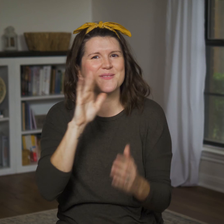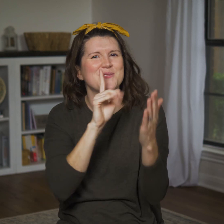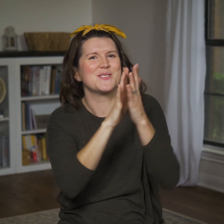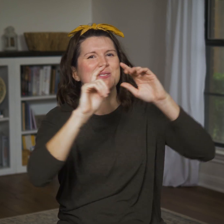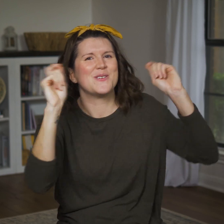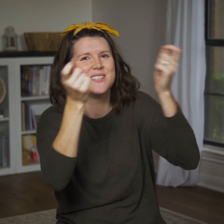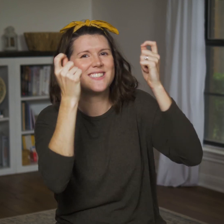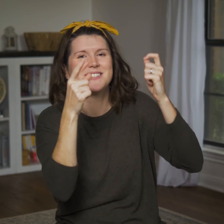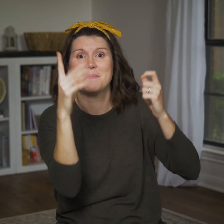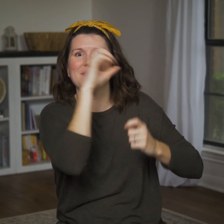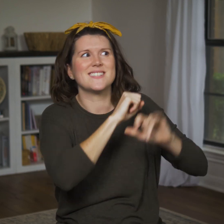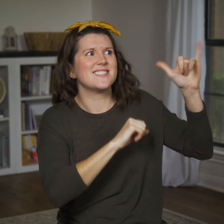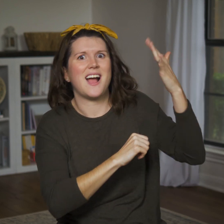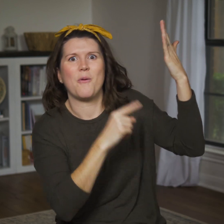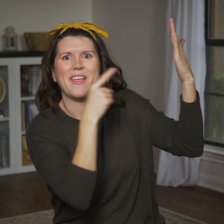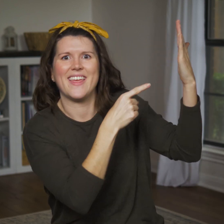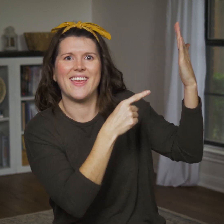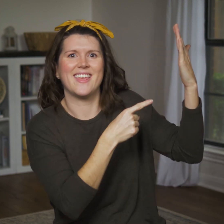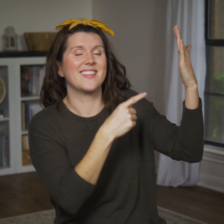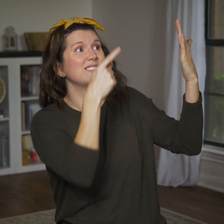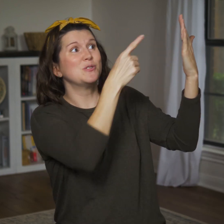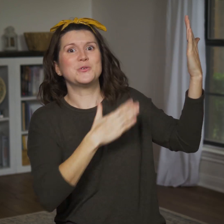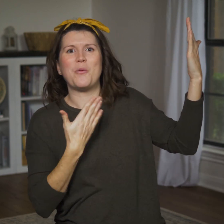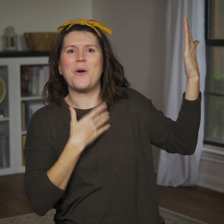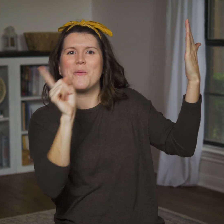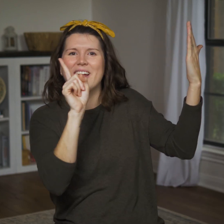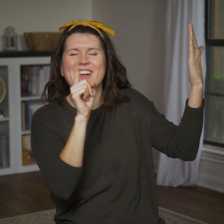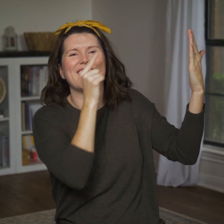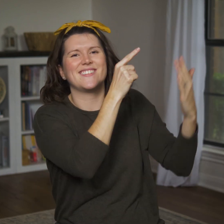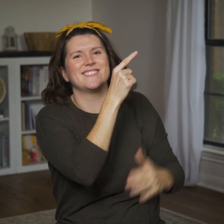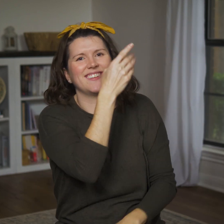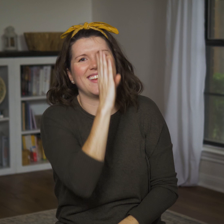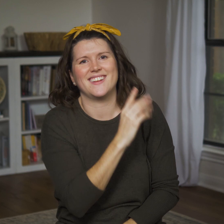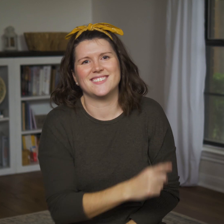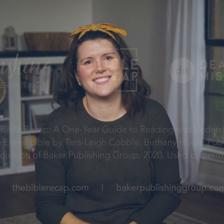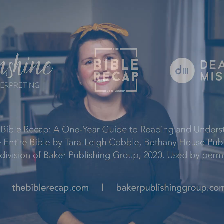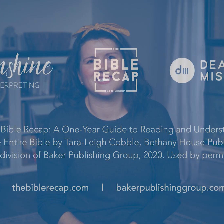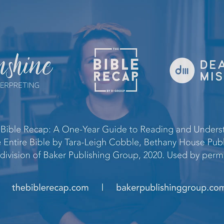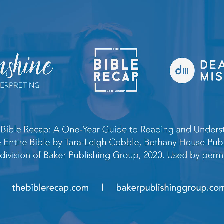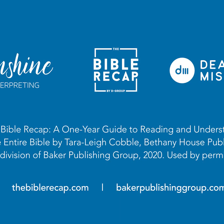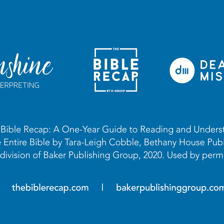because they’re missing YHWH, and He is where the joy is!